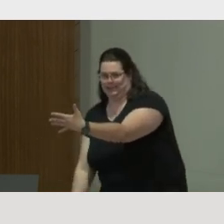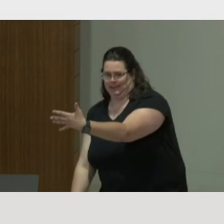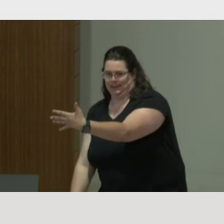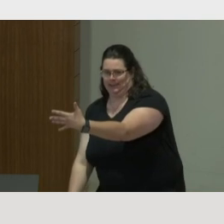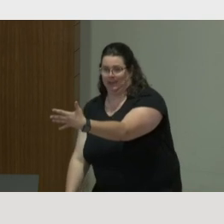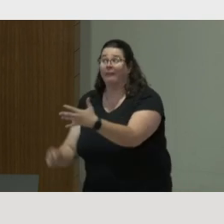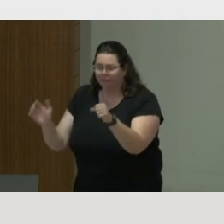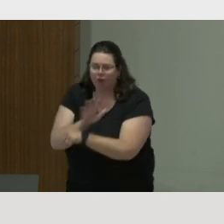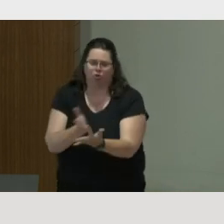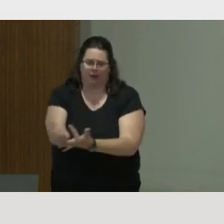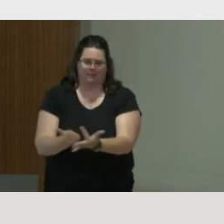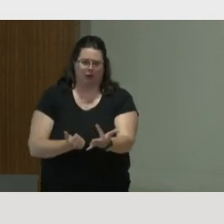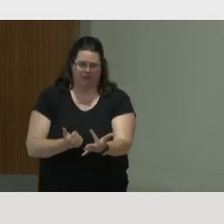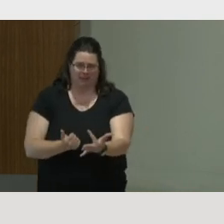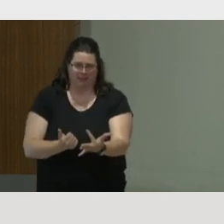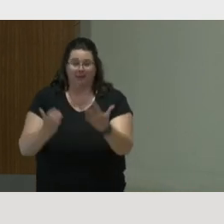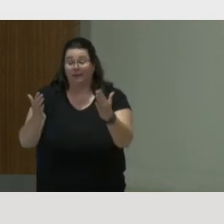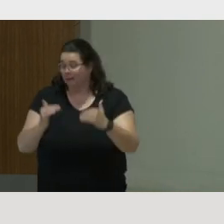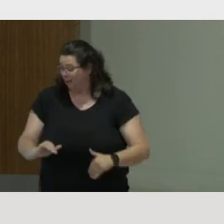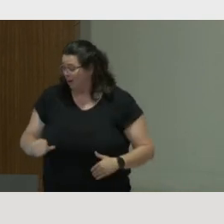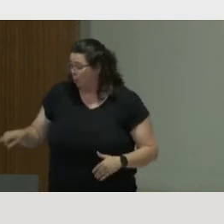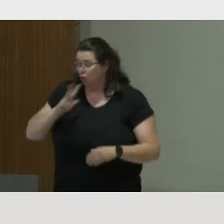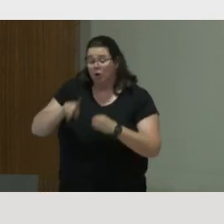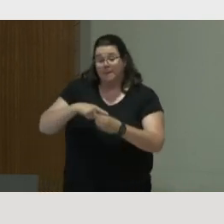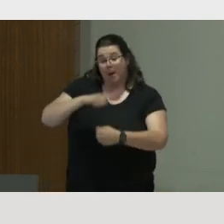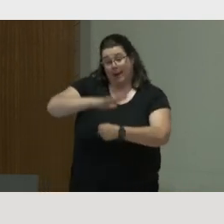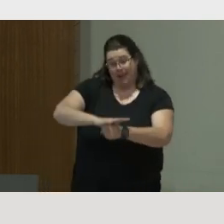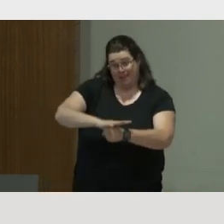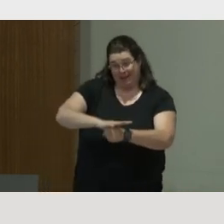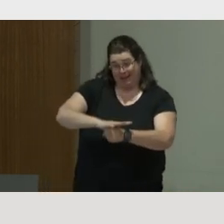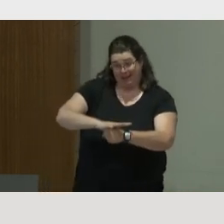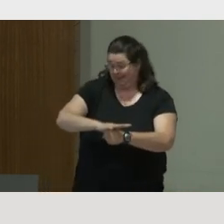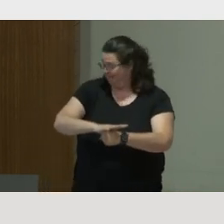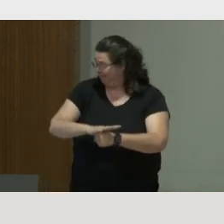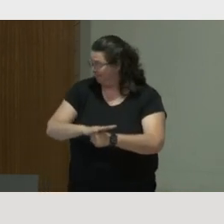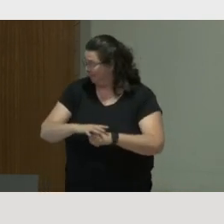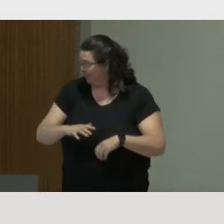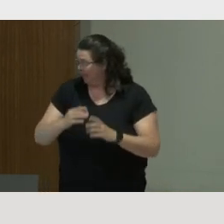If we're going to look to commitment, it is about purpose and articulation in theform